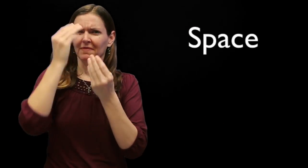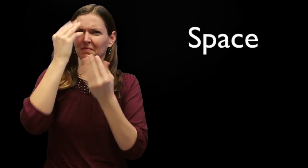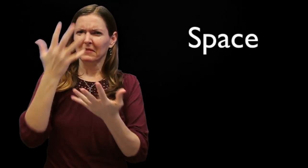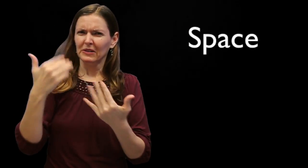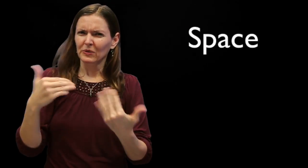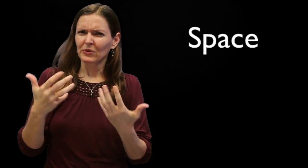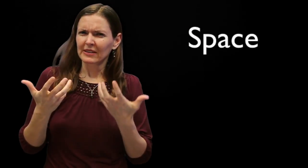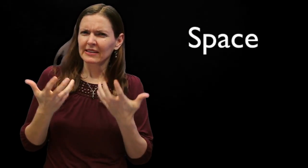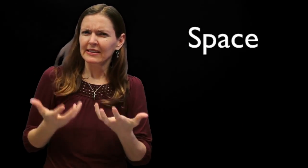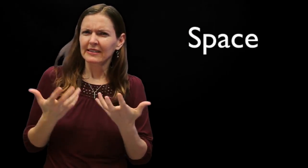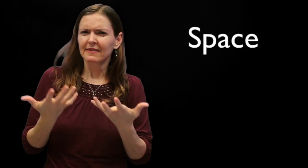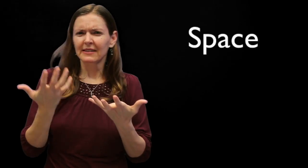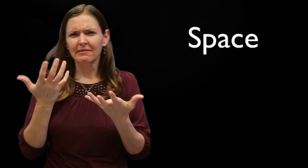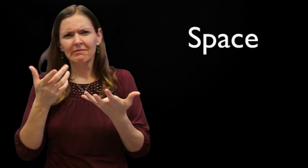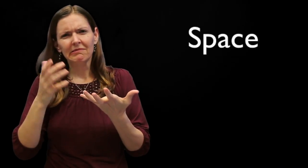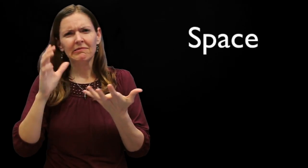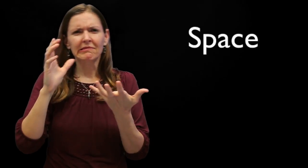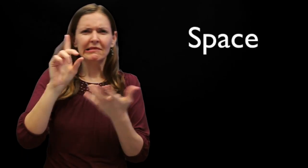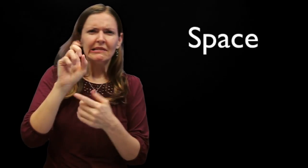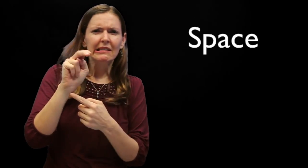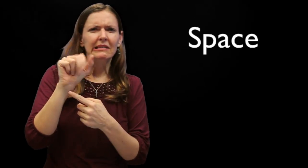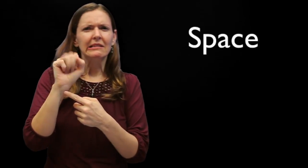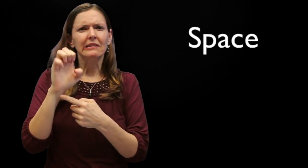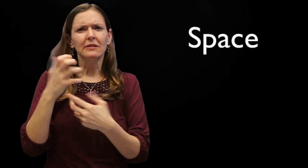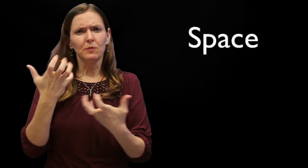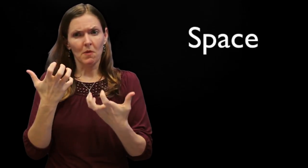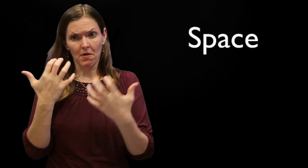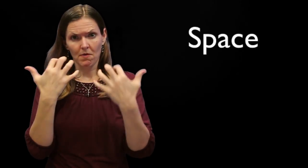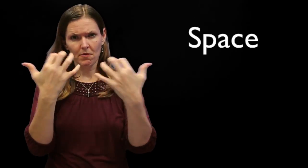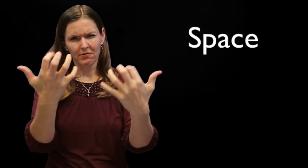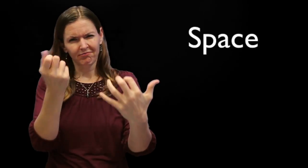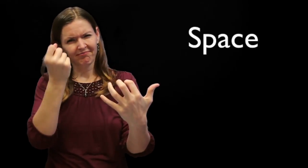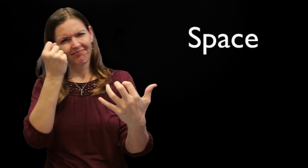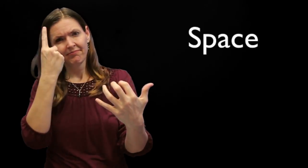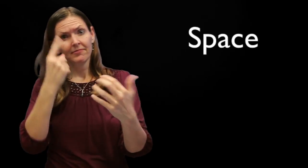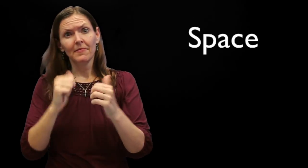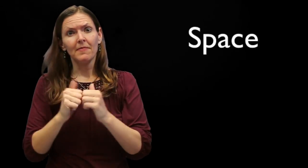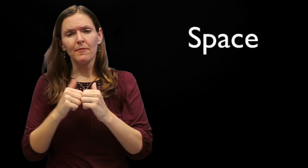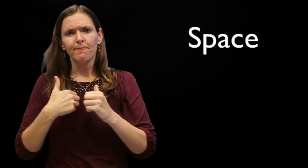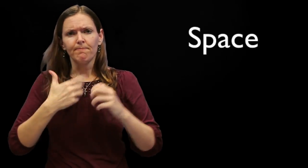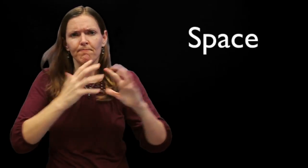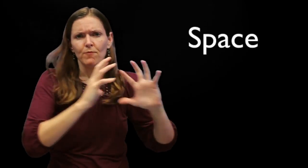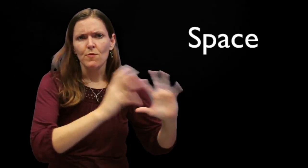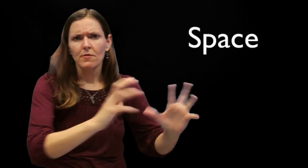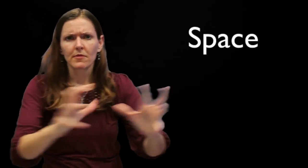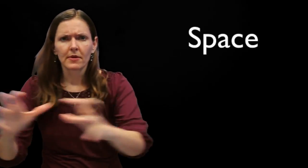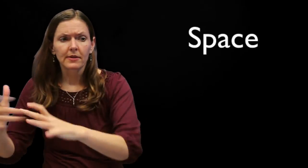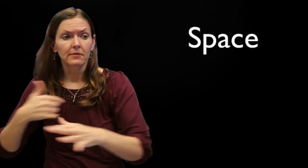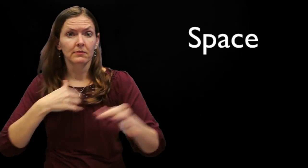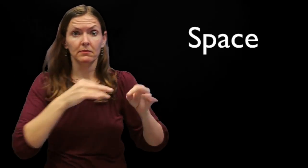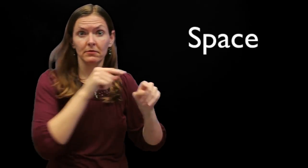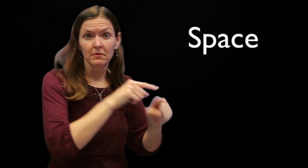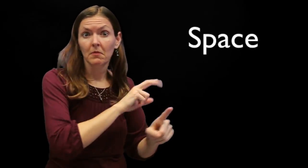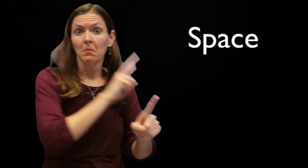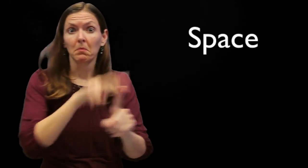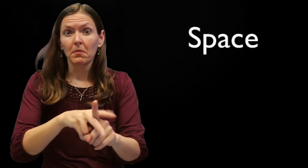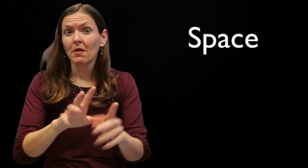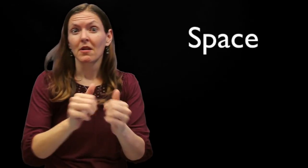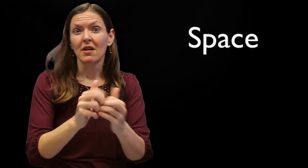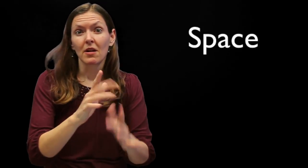Space is often utilized in academic discourse because of the dense content and the illocutionary goal of making the content accessible to the audience. How? [Raychelle shares an example, from left to right on the